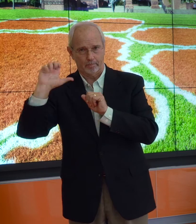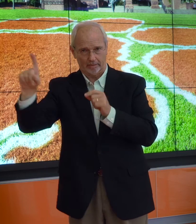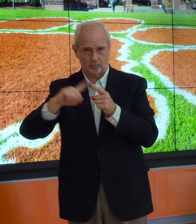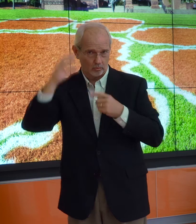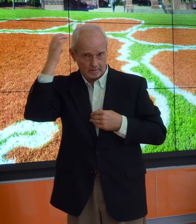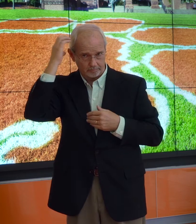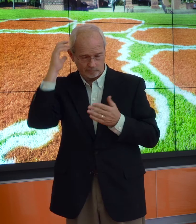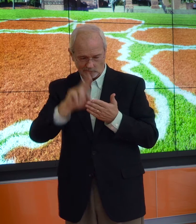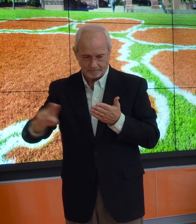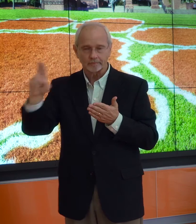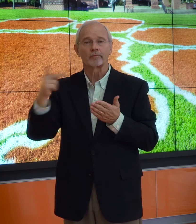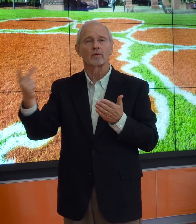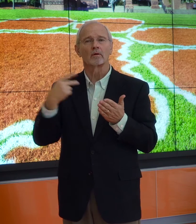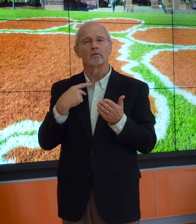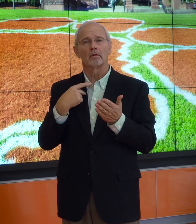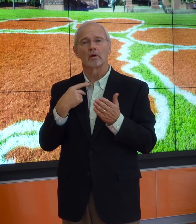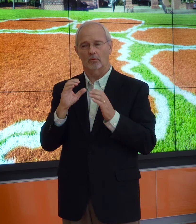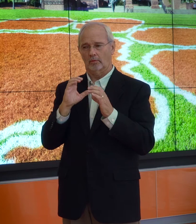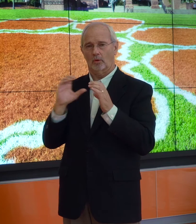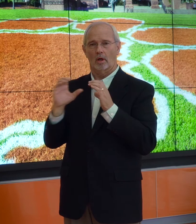He returned to Clemson University.